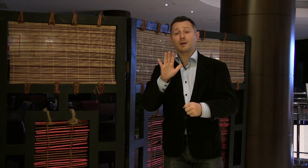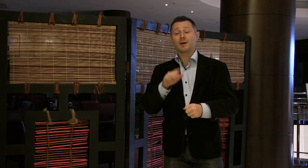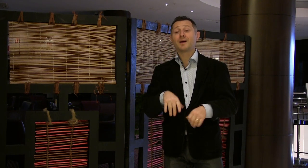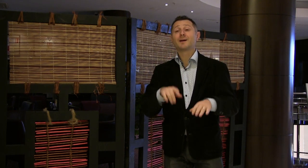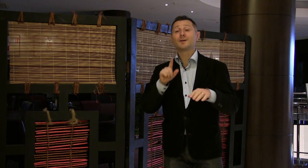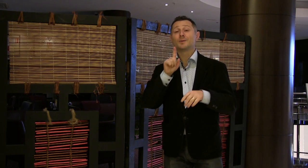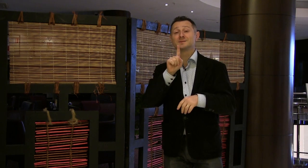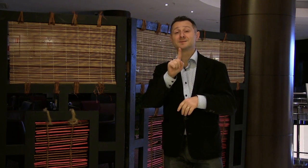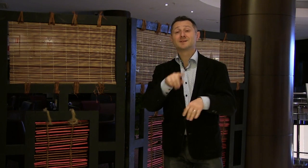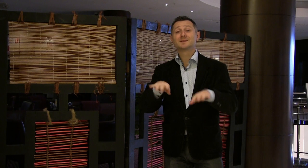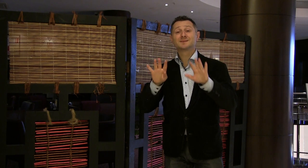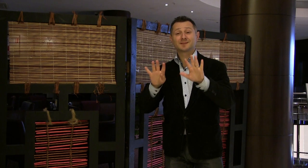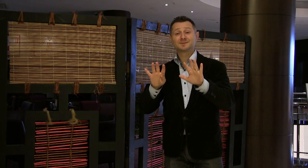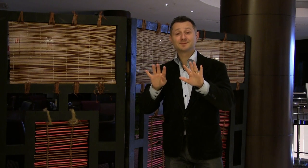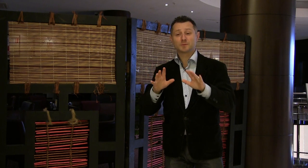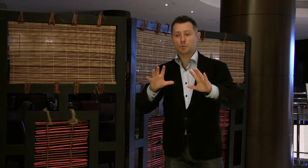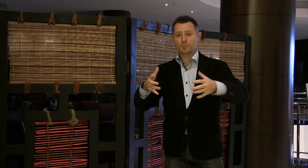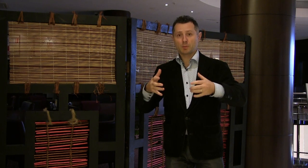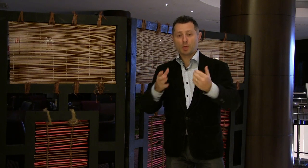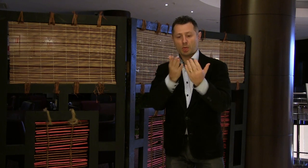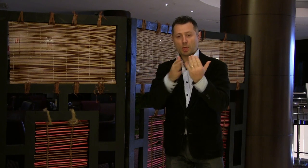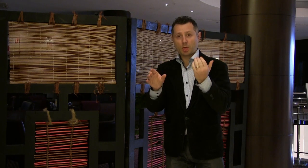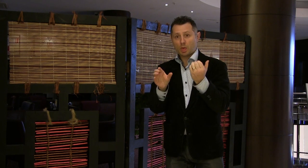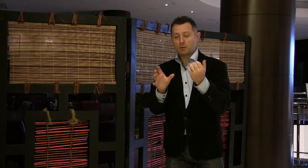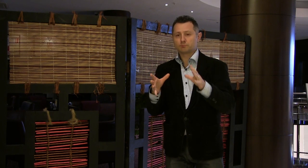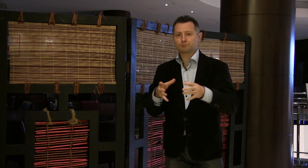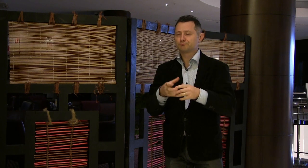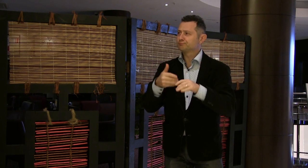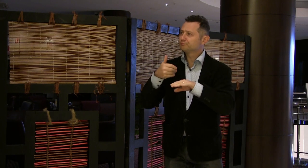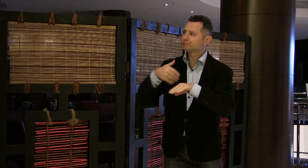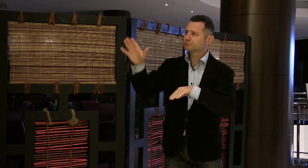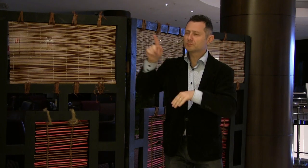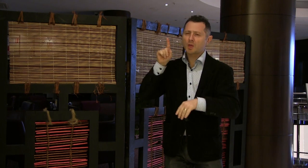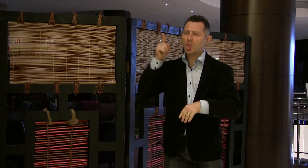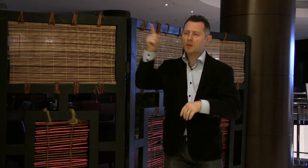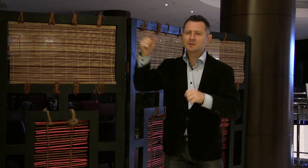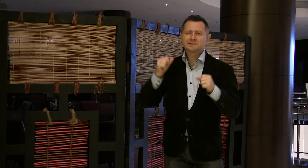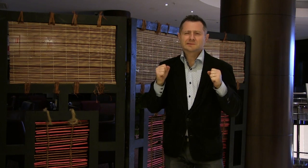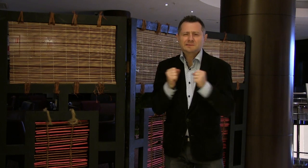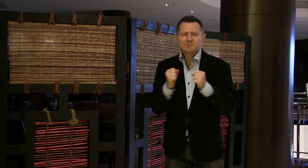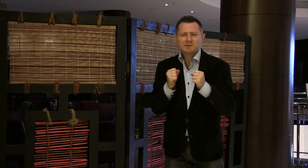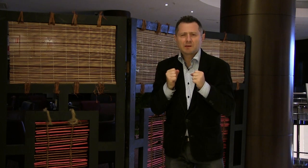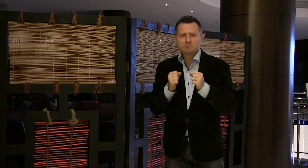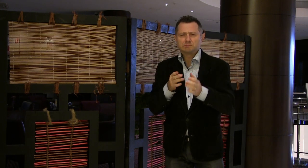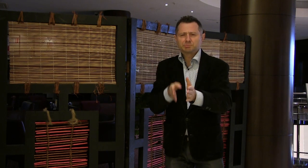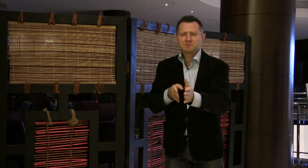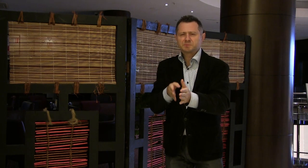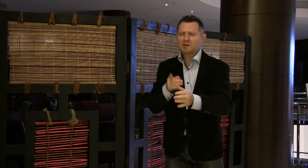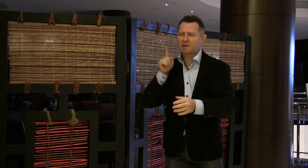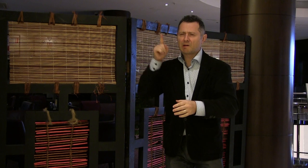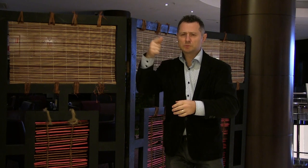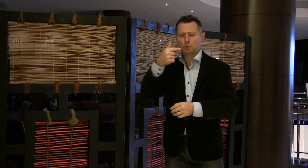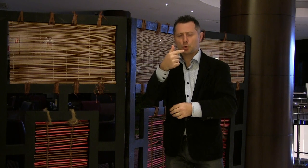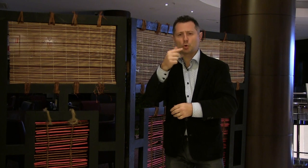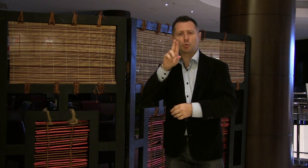to gulags in Siberia, the Far East and Kazakhstan. The witnesses were terrified that they would